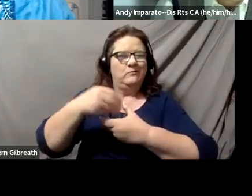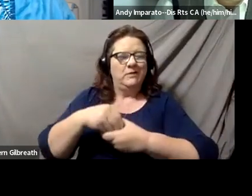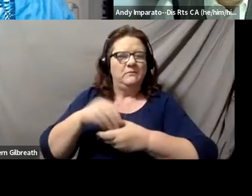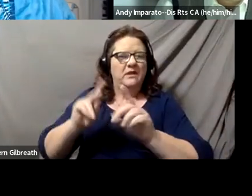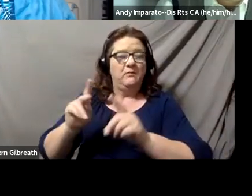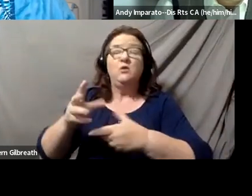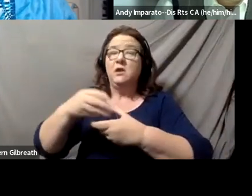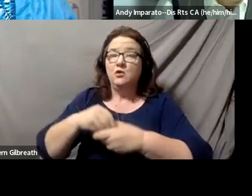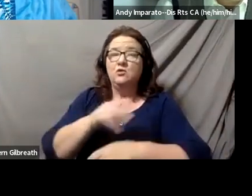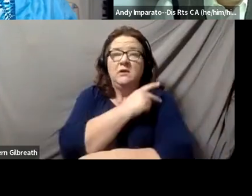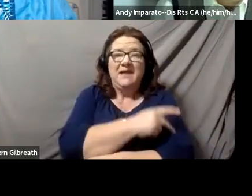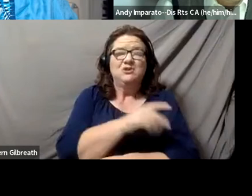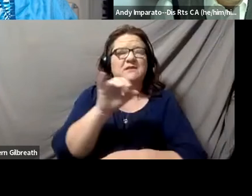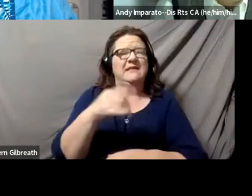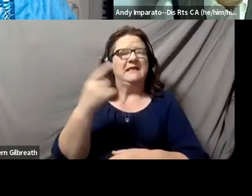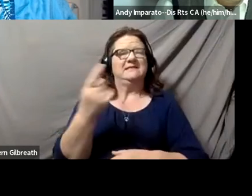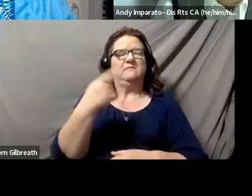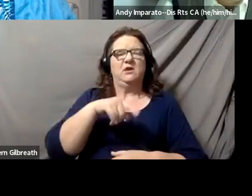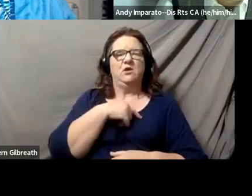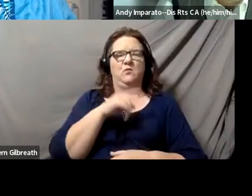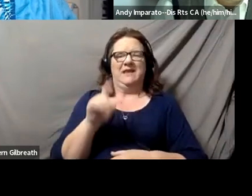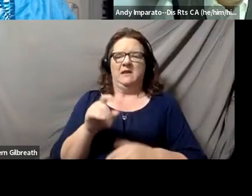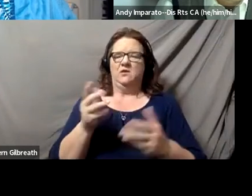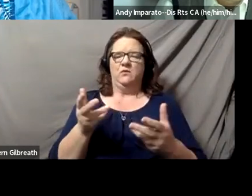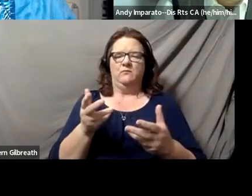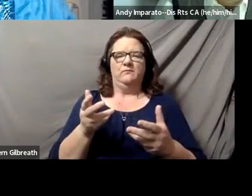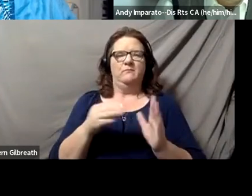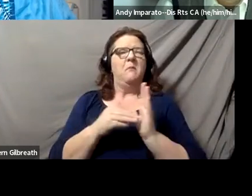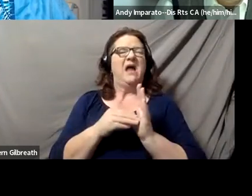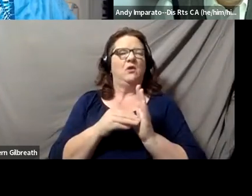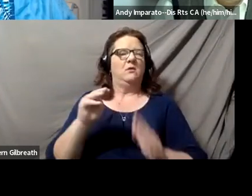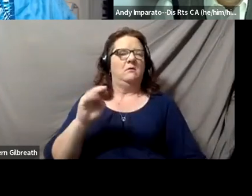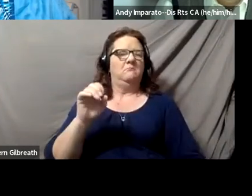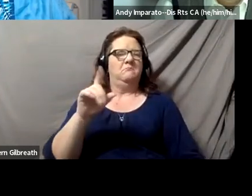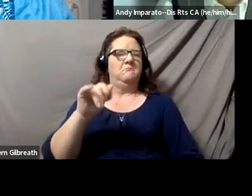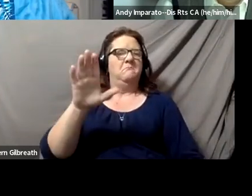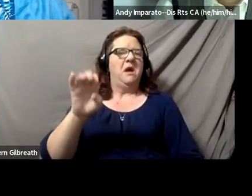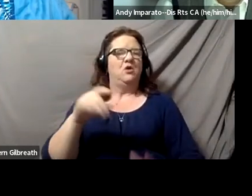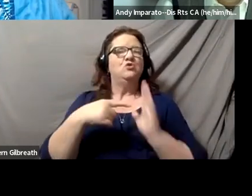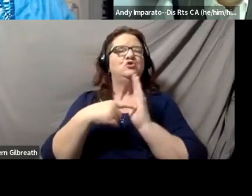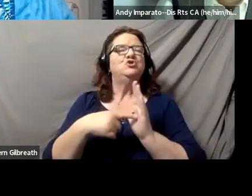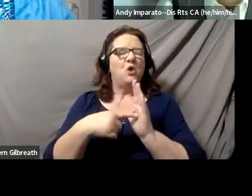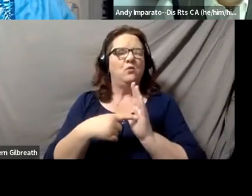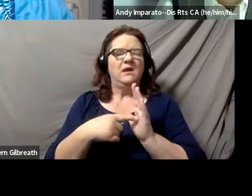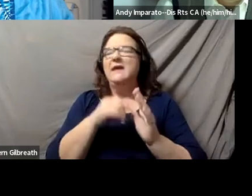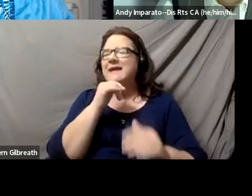is something that needs to be modeled in the area of disability. It's not something which is new.